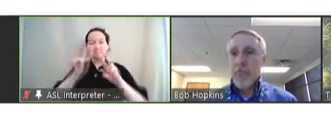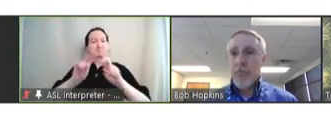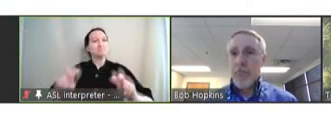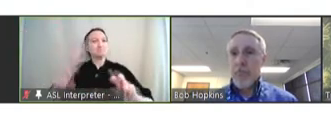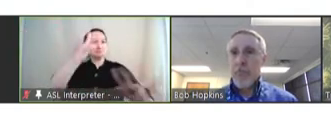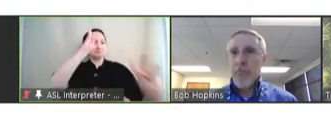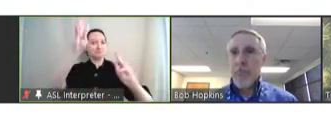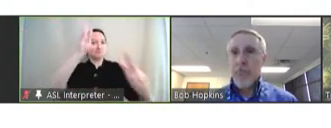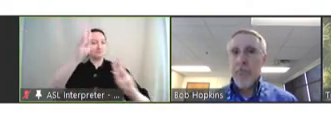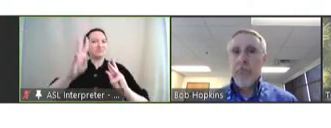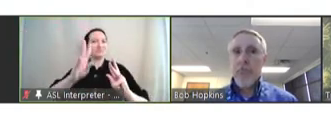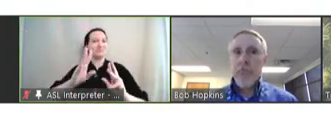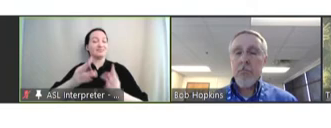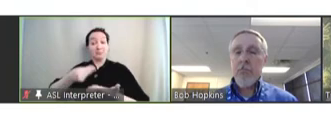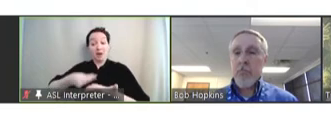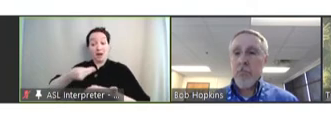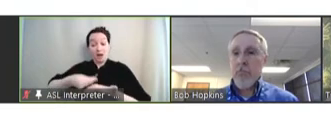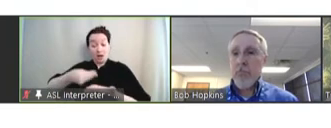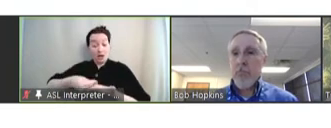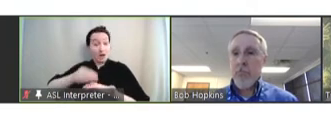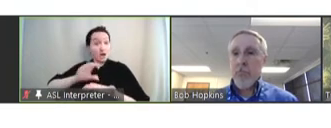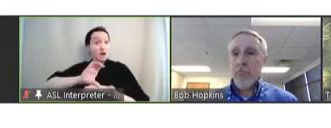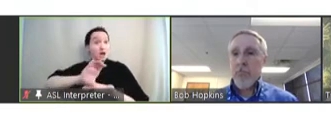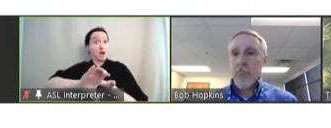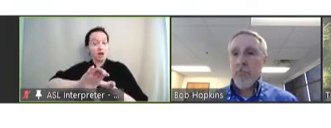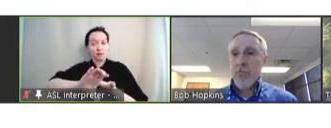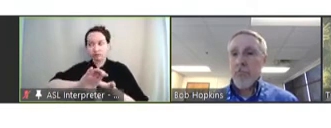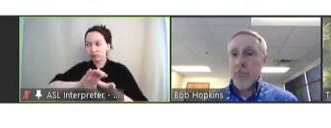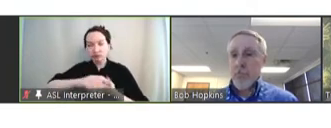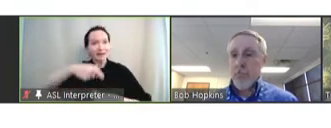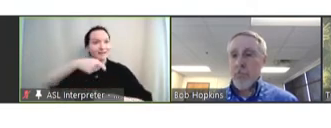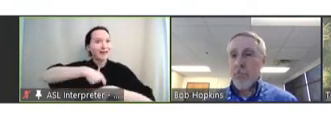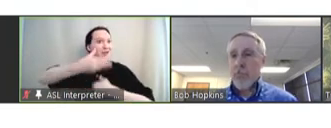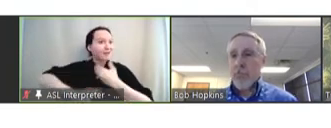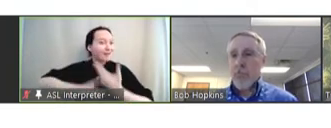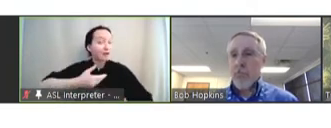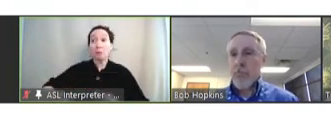how the funding will go over time and certainly hoping that